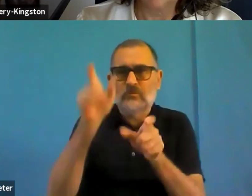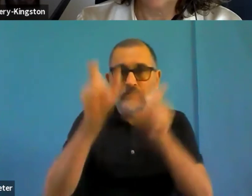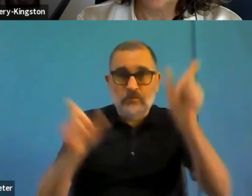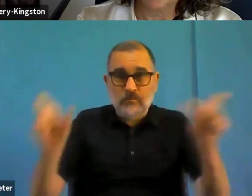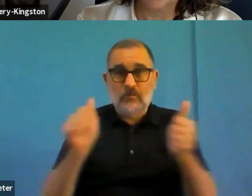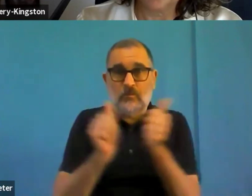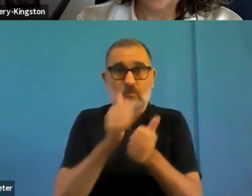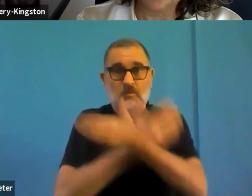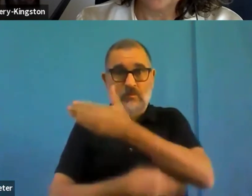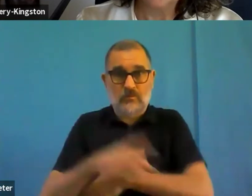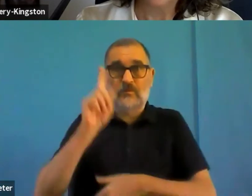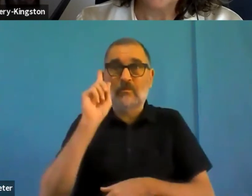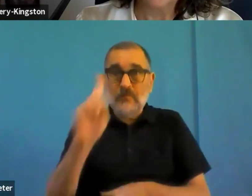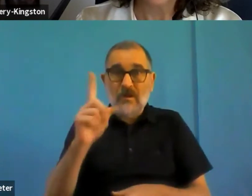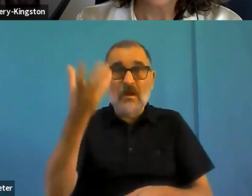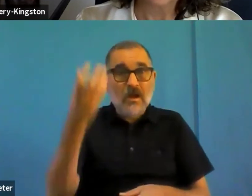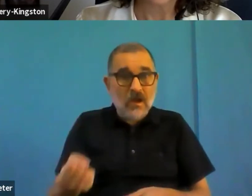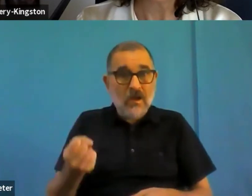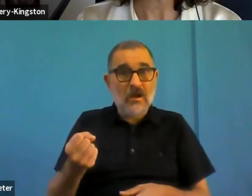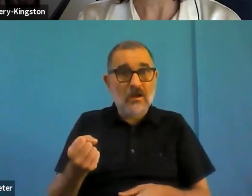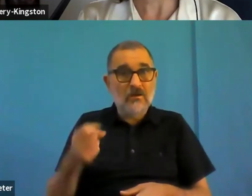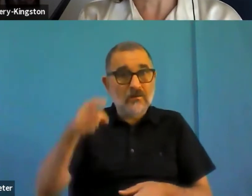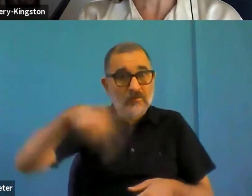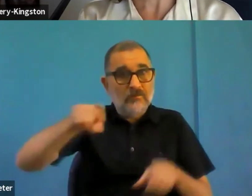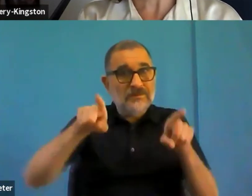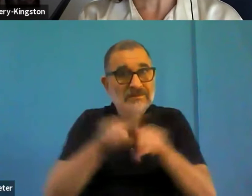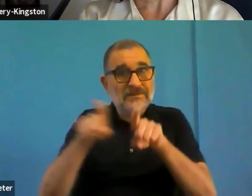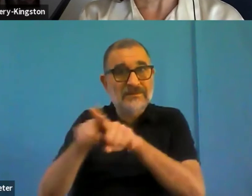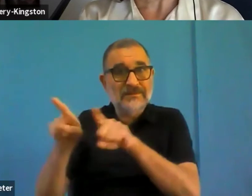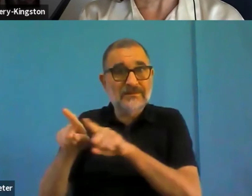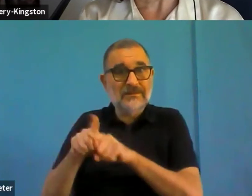afford that now we mean when it is time to thank you very, very